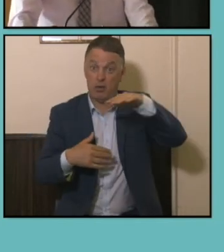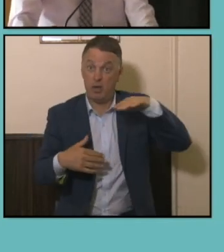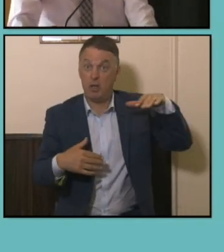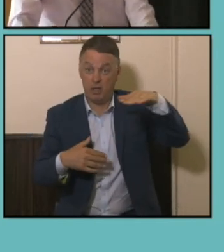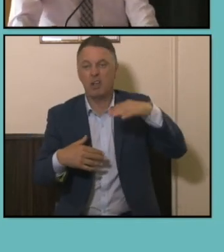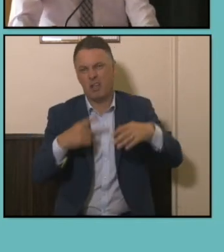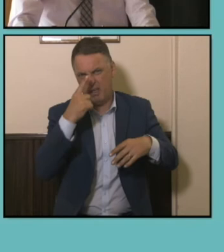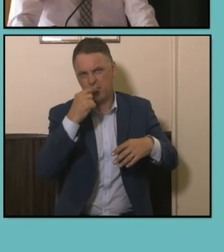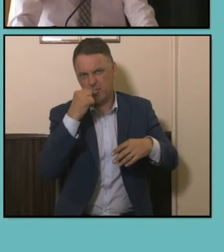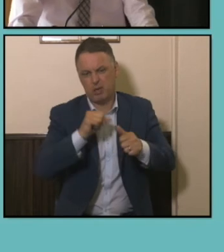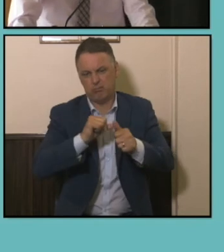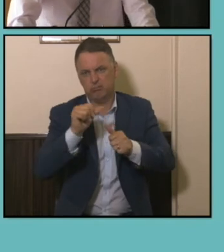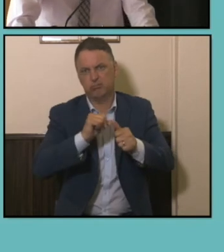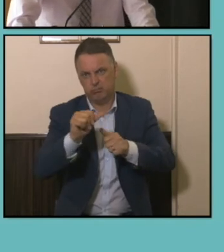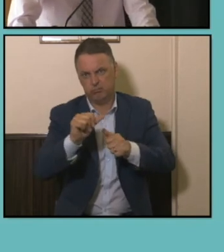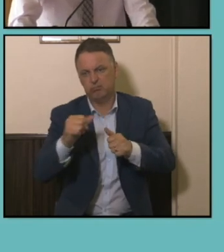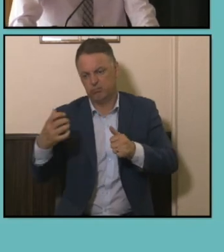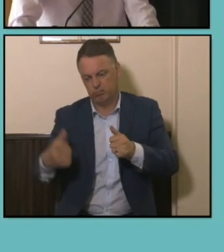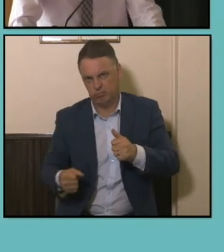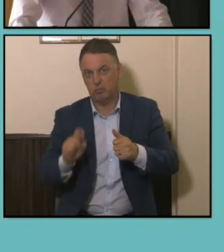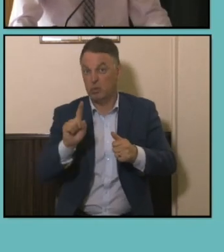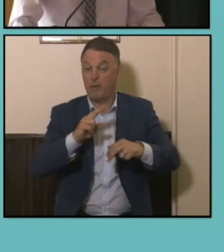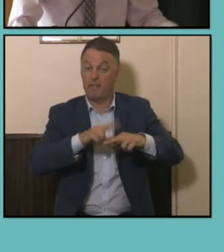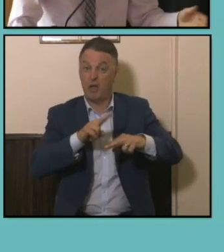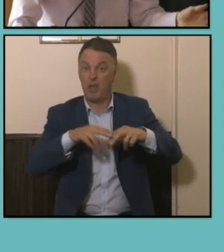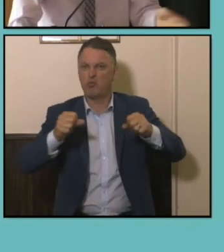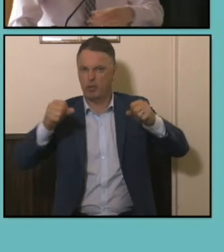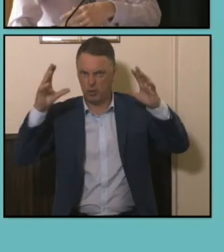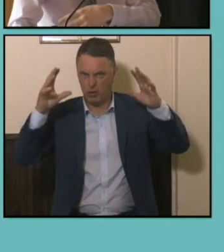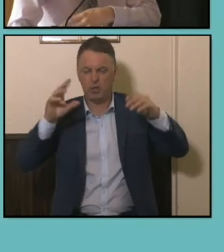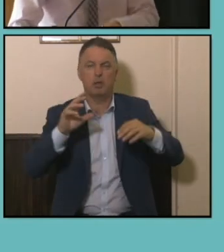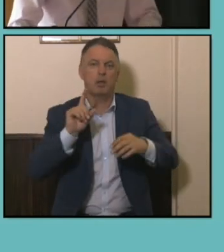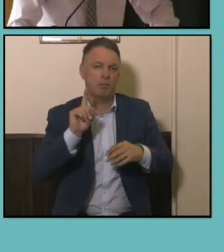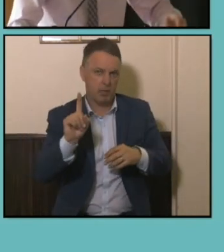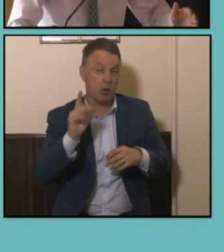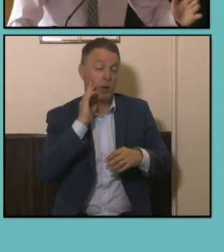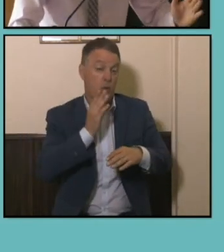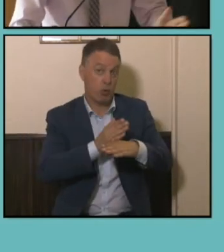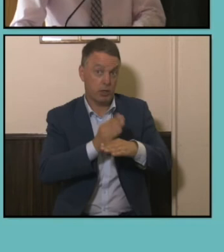he was a microbiologist and it took him about 14 years to get his full slate of